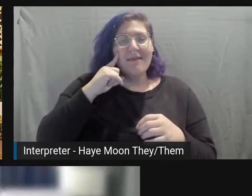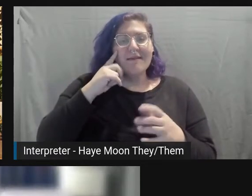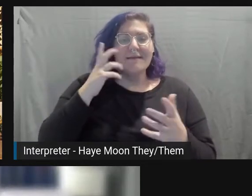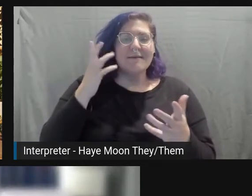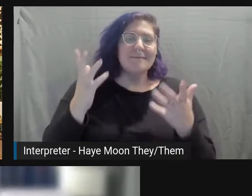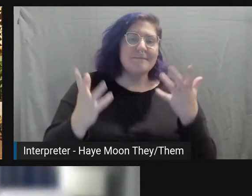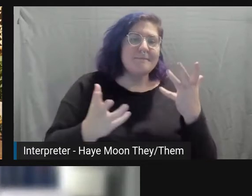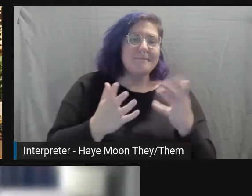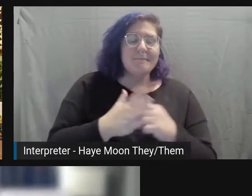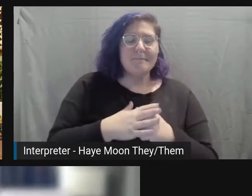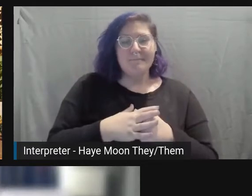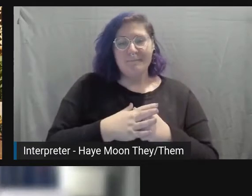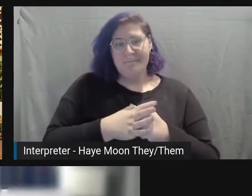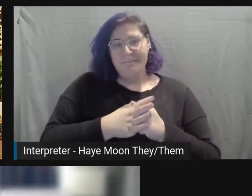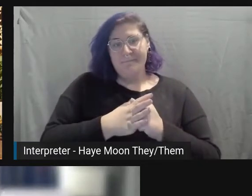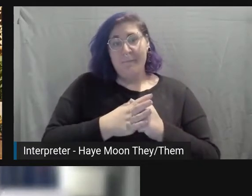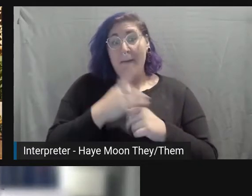[crosstalk]